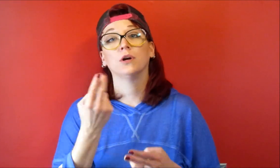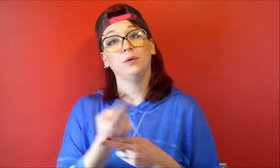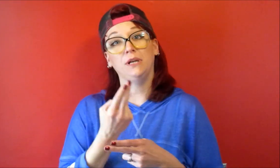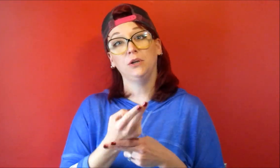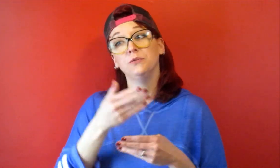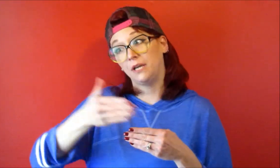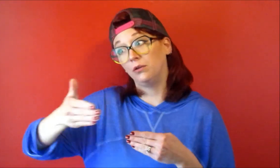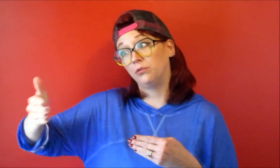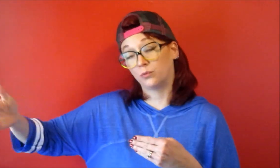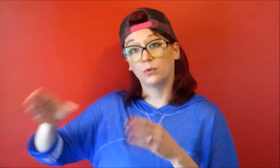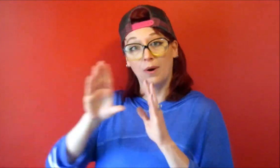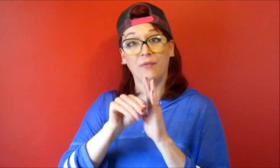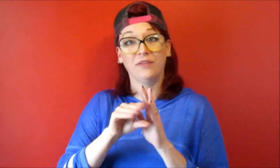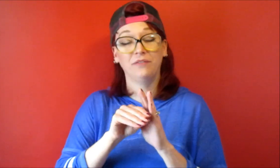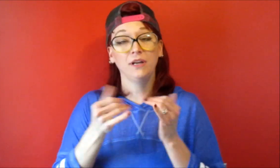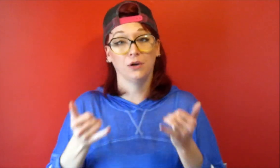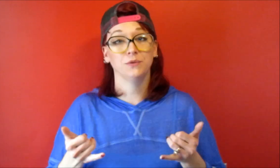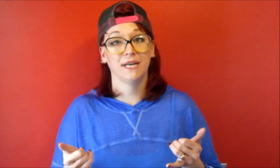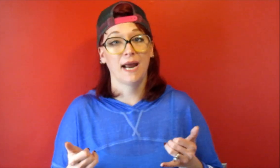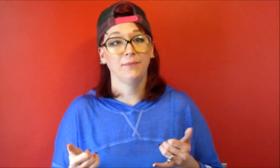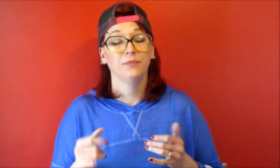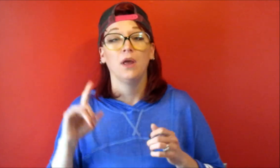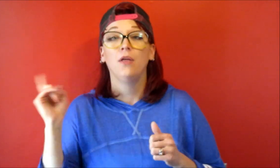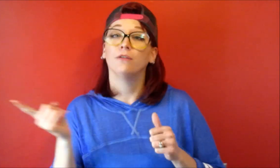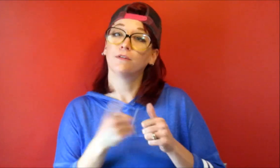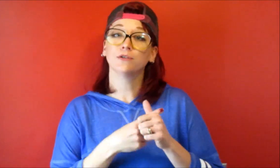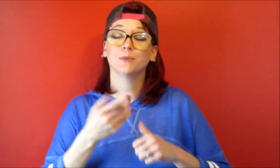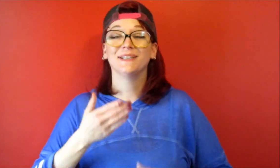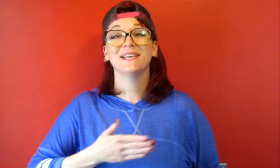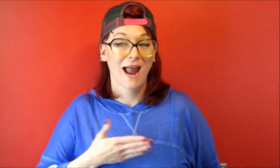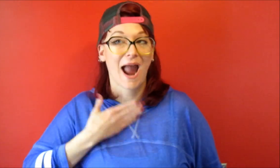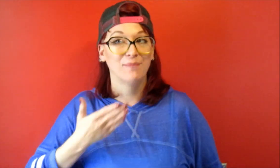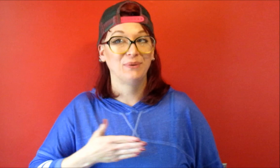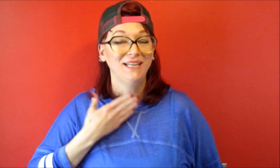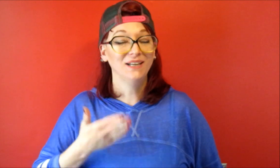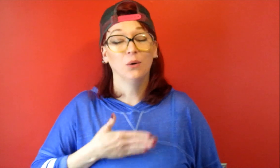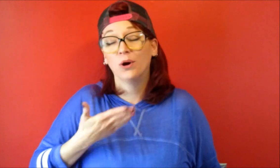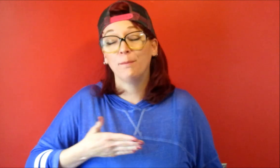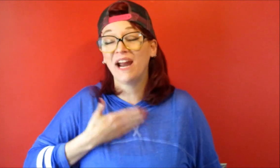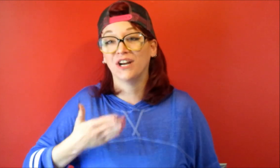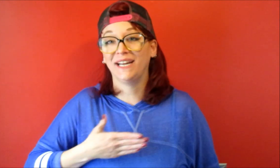going to be using throughout the video today the first one is happy or merry